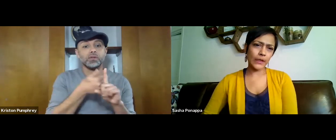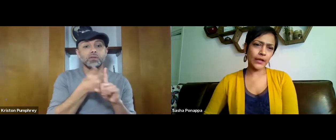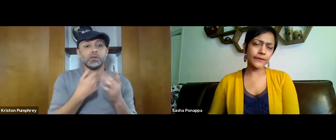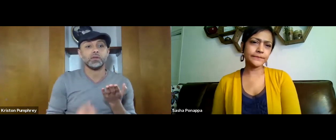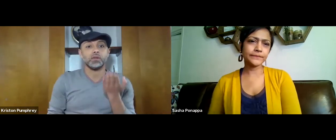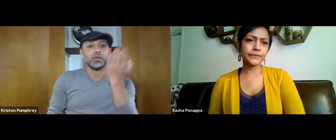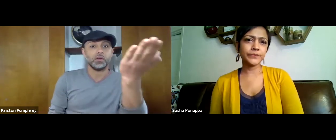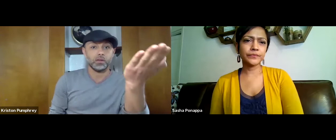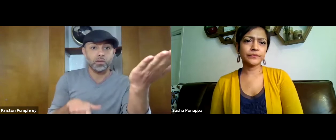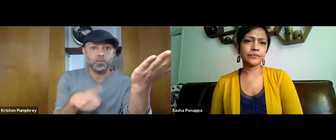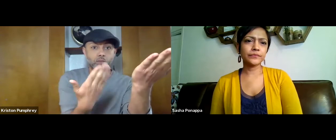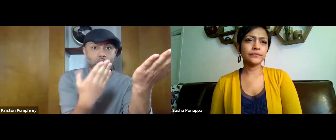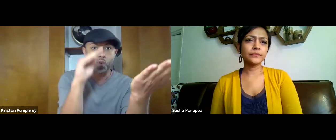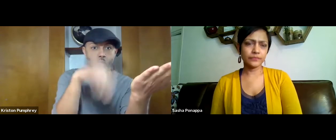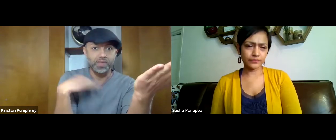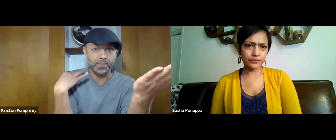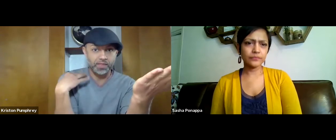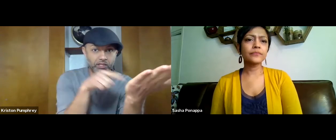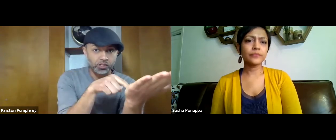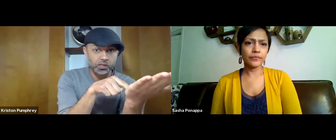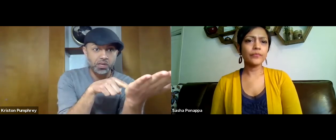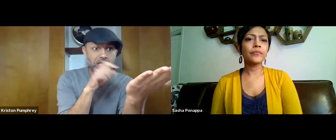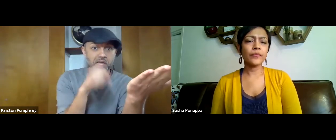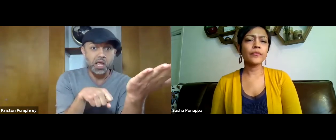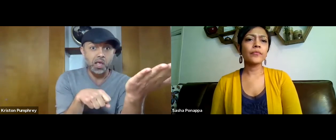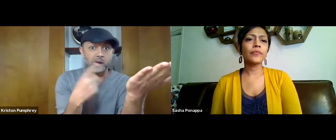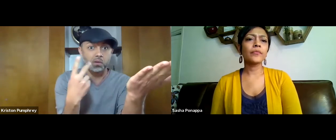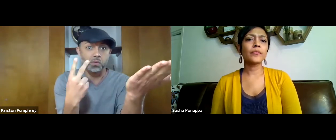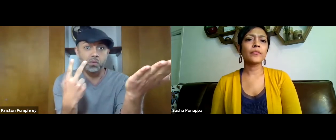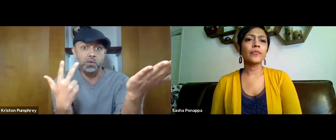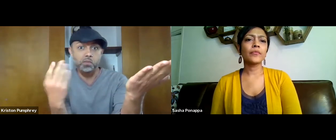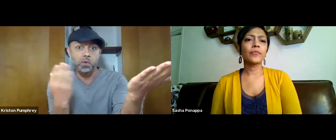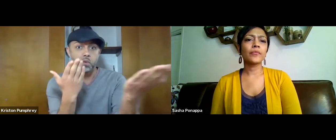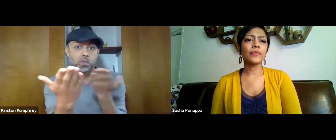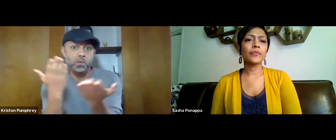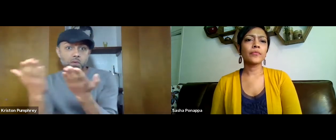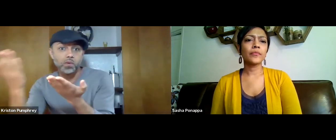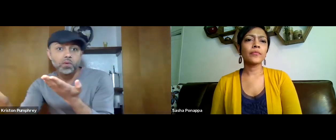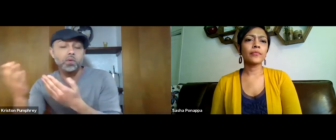Now, suppose an organization receives the funds